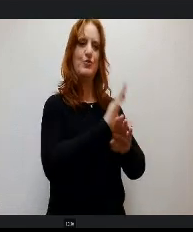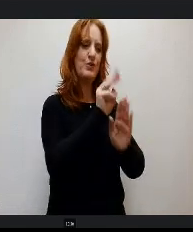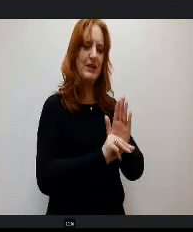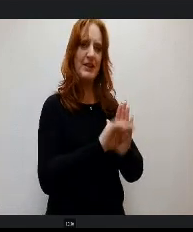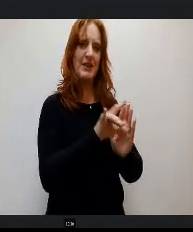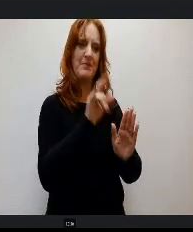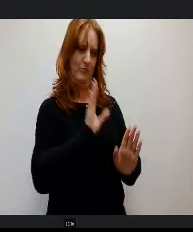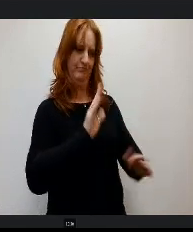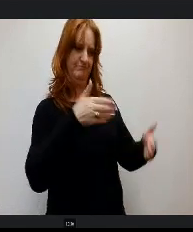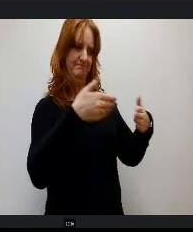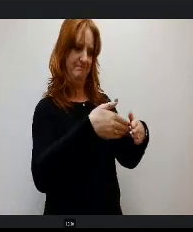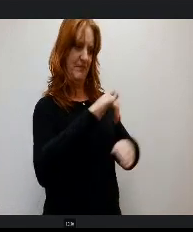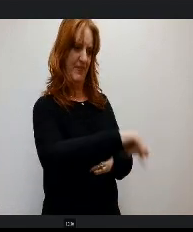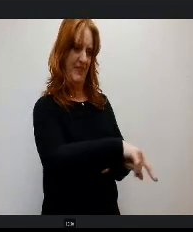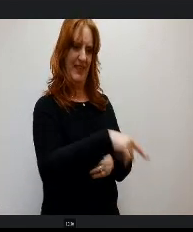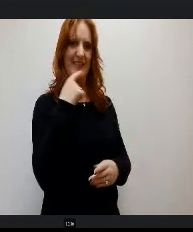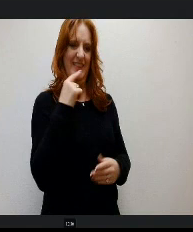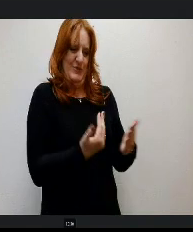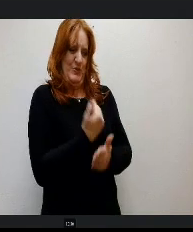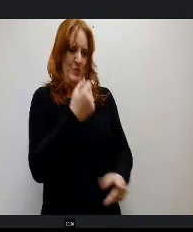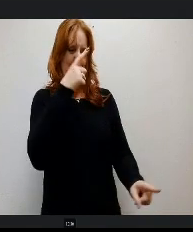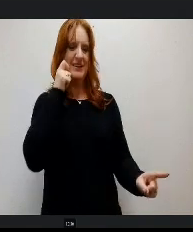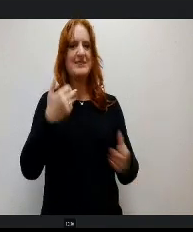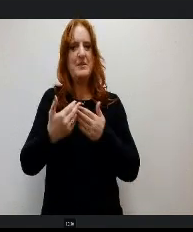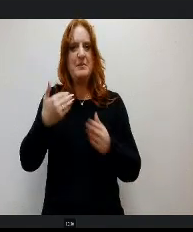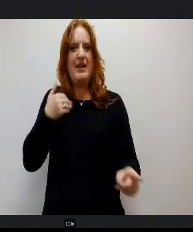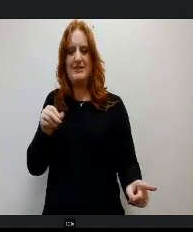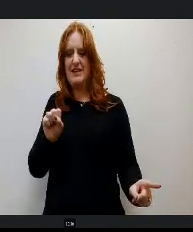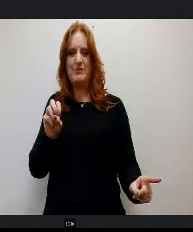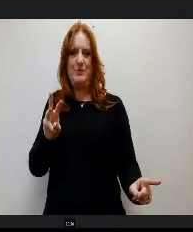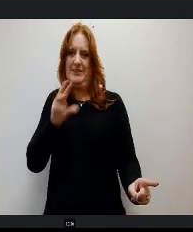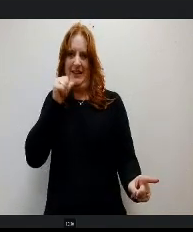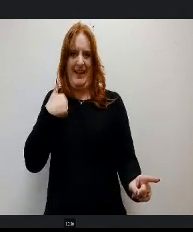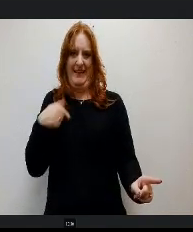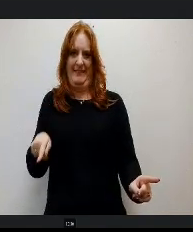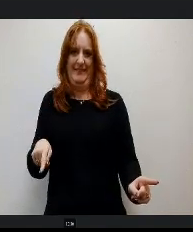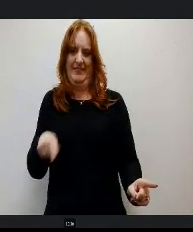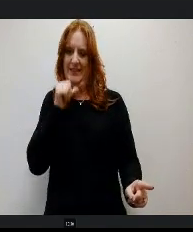that's new because our previous platform didn't have that didn't have that function. It also didn't have a work based learning.